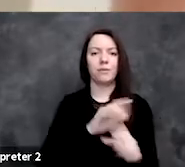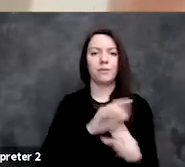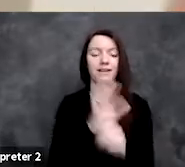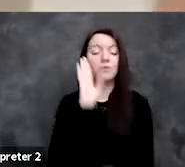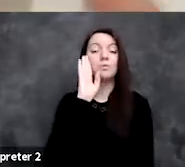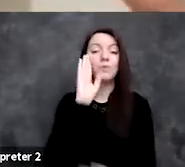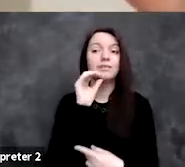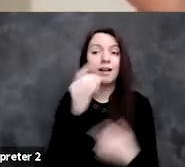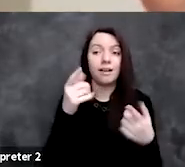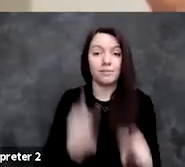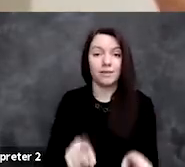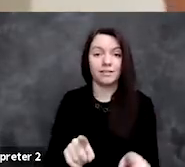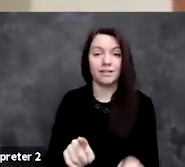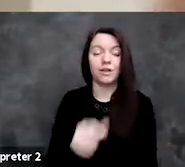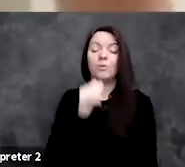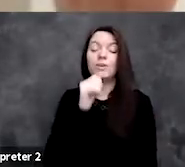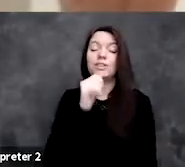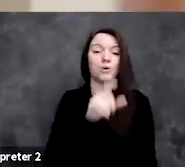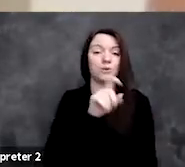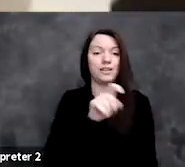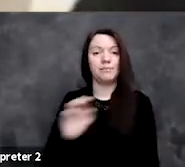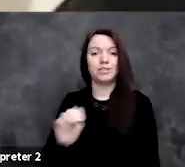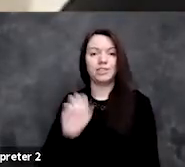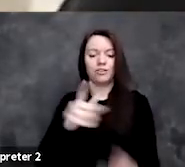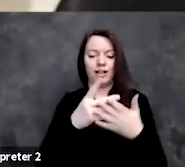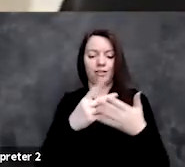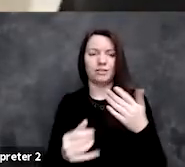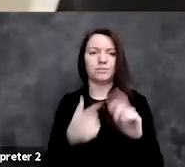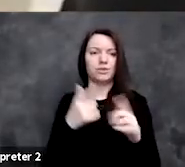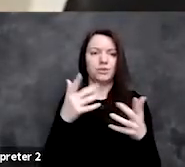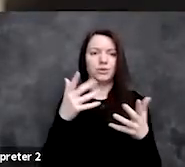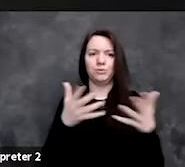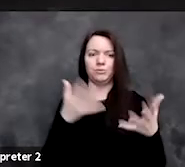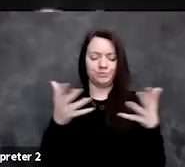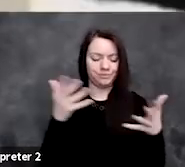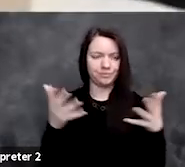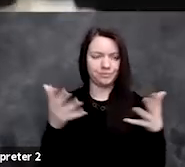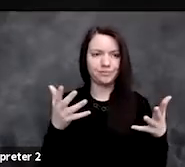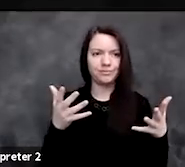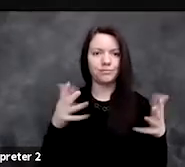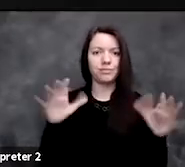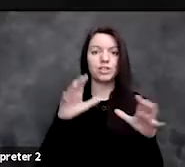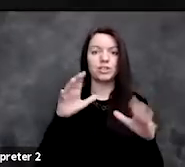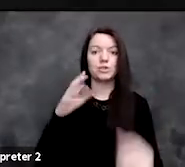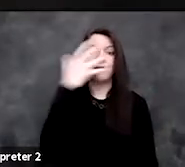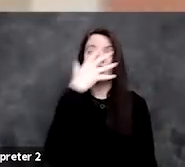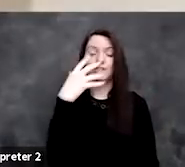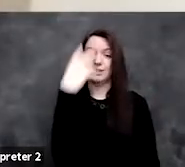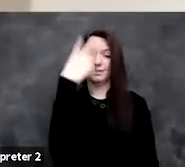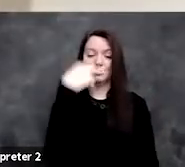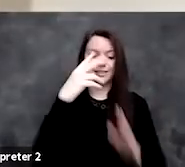We don't need machine learning algorithms to facial scan everybody and see if you're wearing a mask,